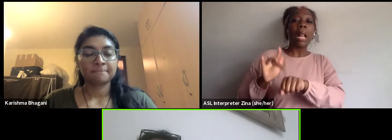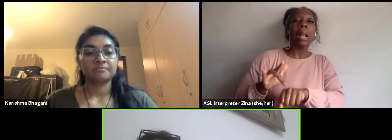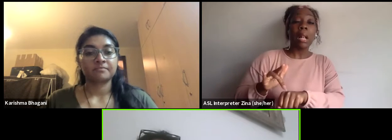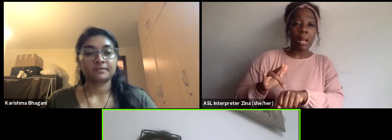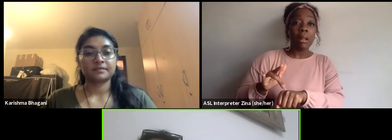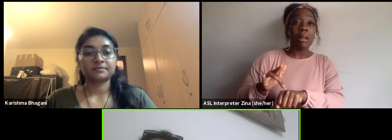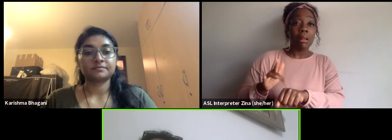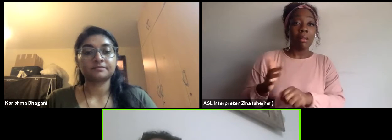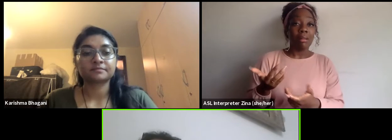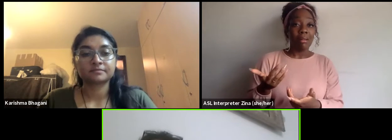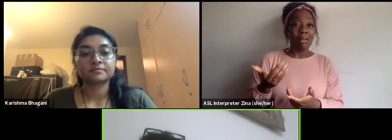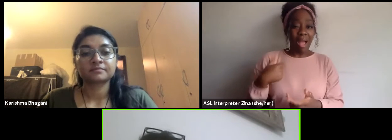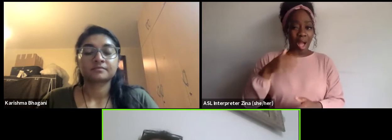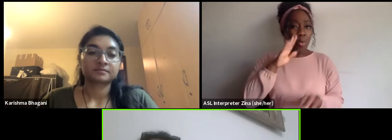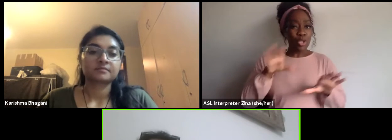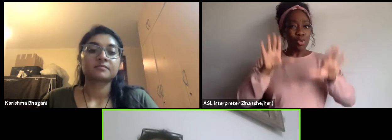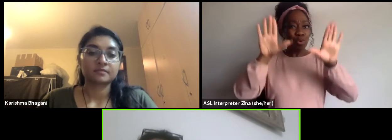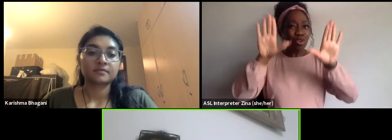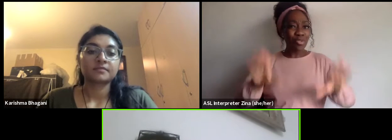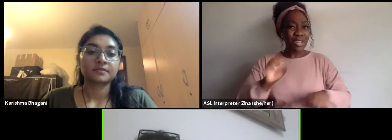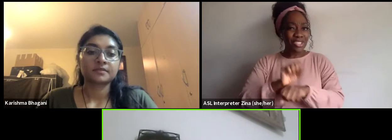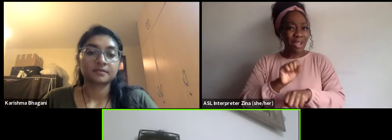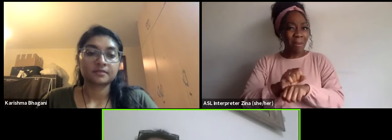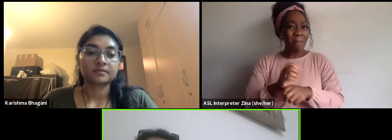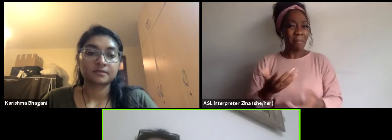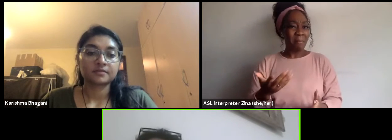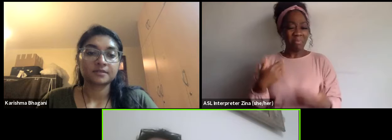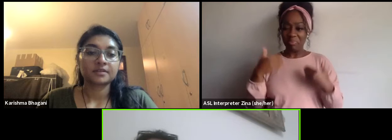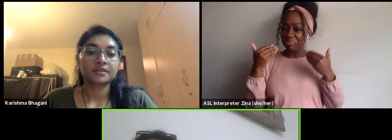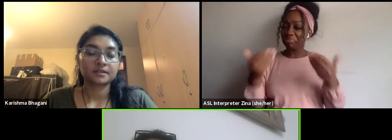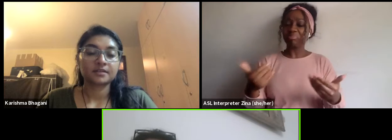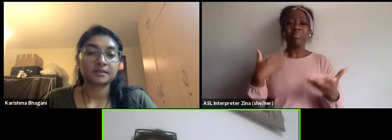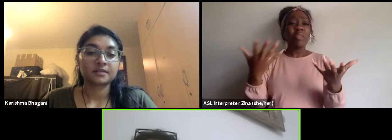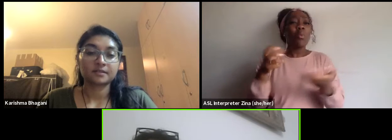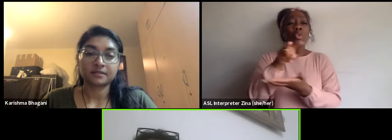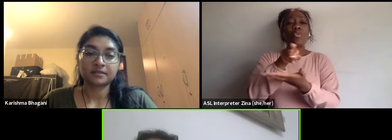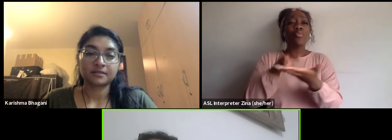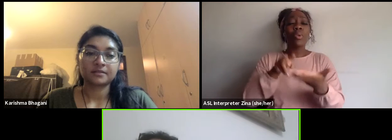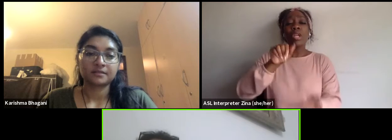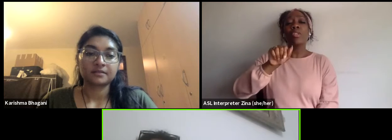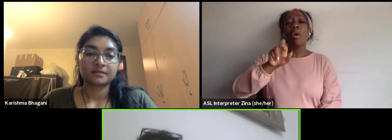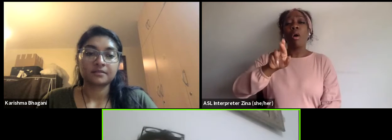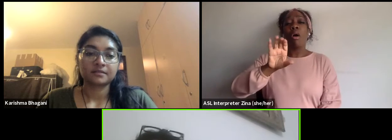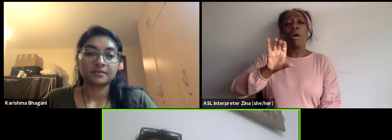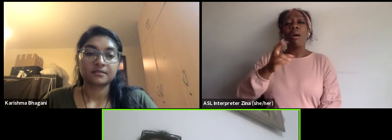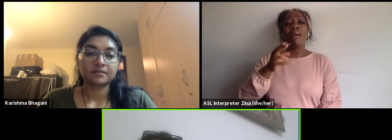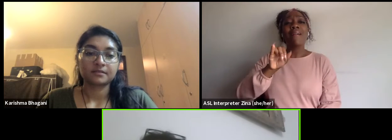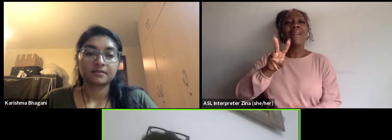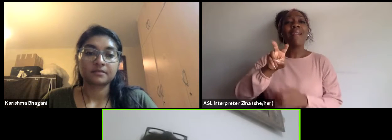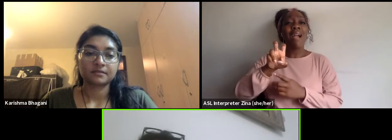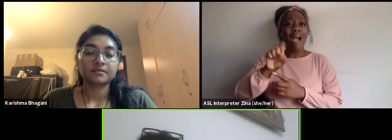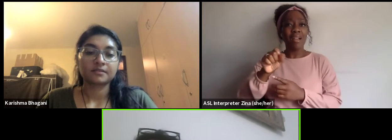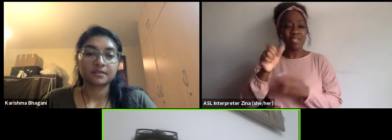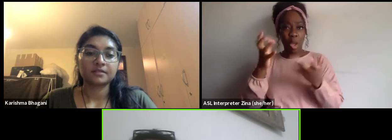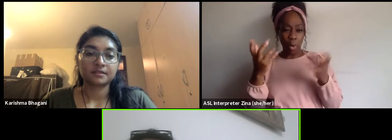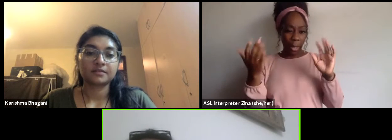just let me read the archives. So I can read what are the waiting proposals, proposal, proposal.